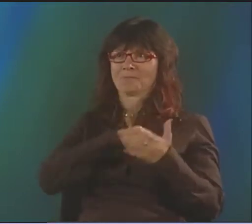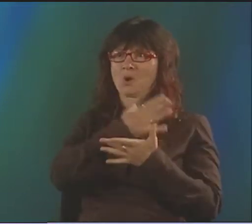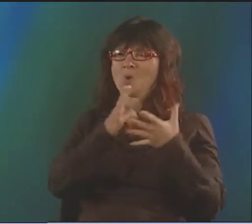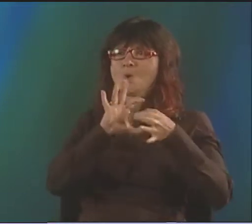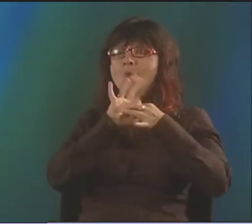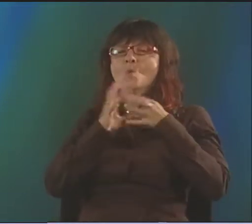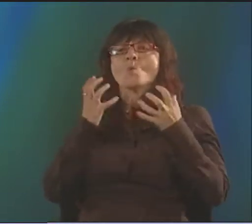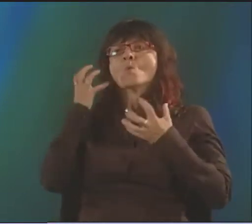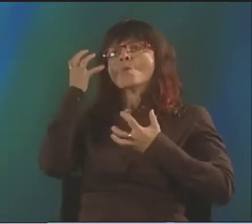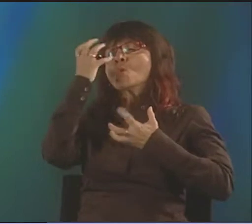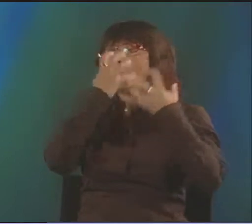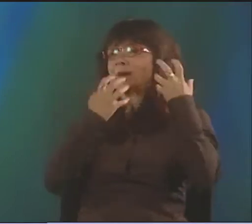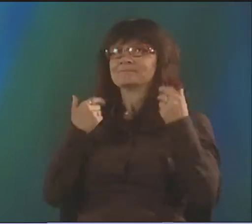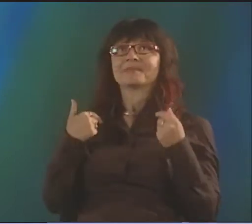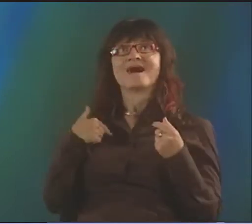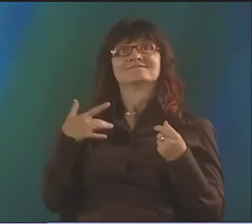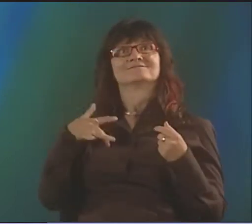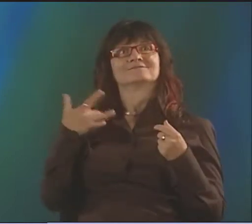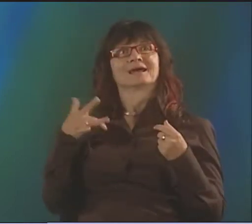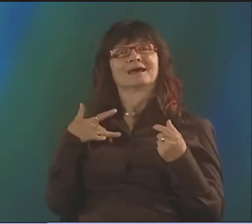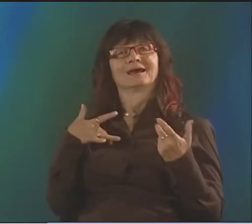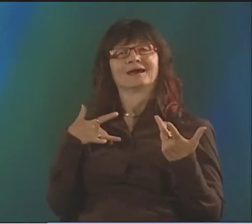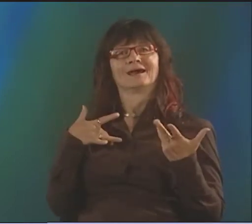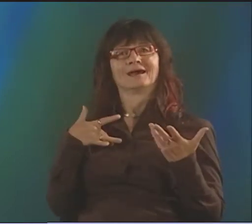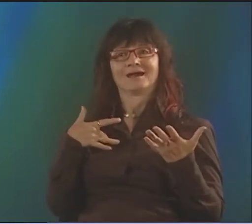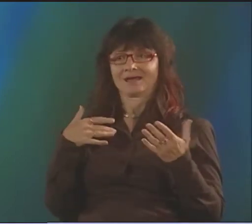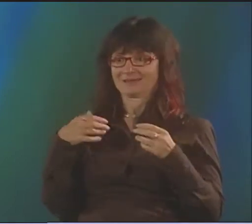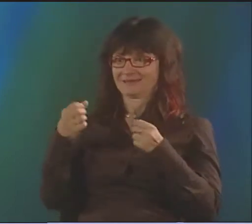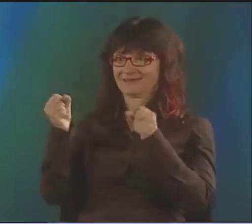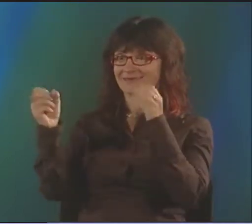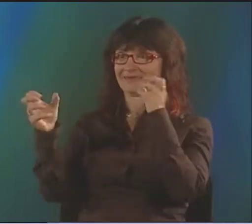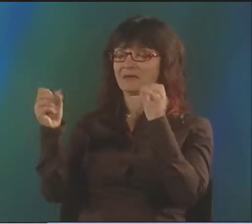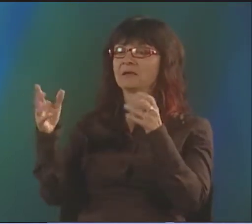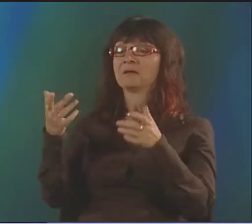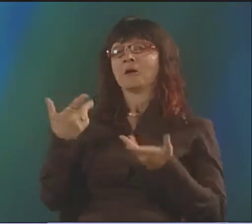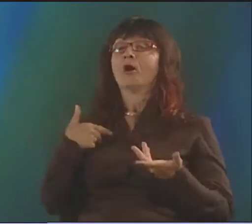I FEEL MY IDENTITY IS VERY MUCH TIED TO MY POETRY.